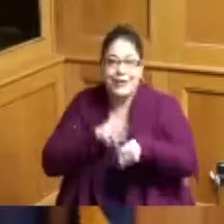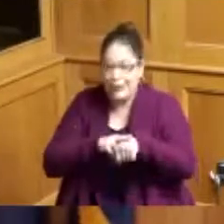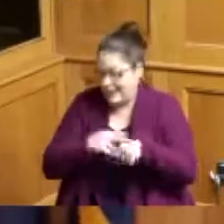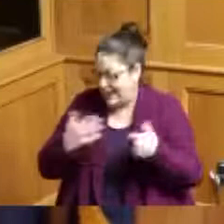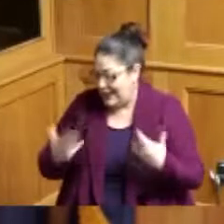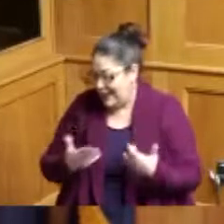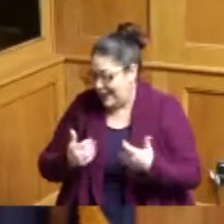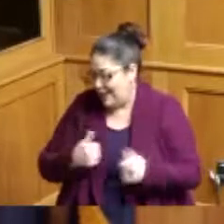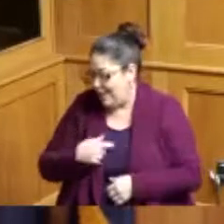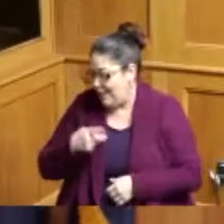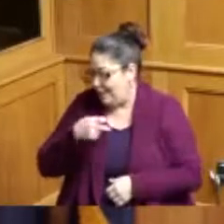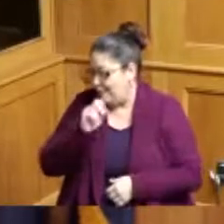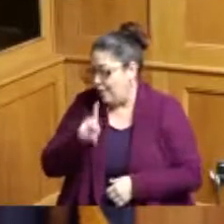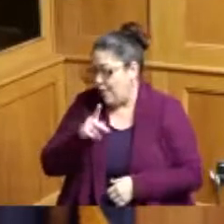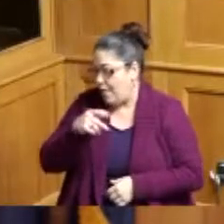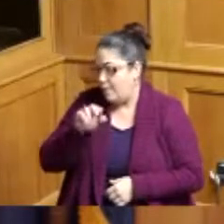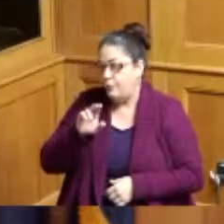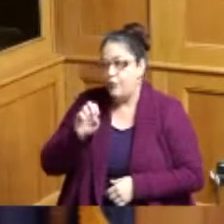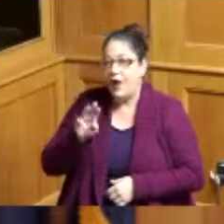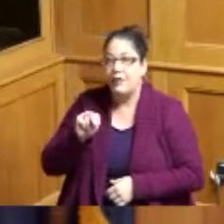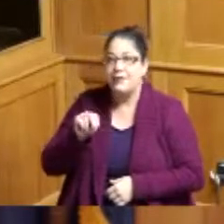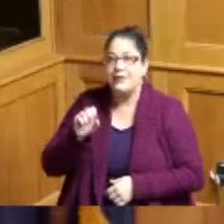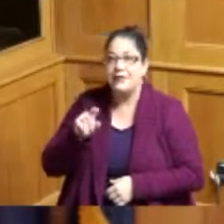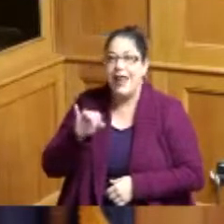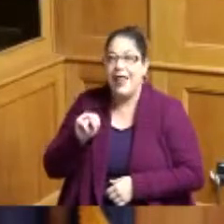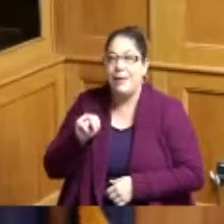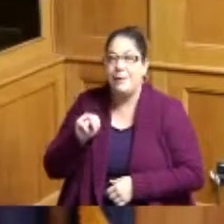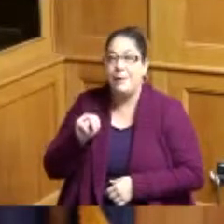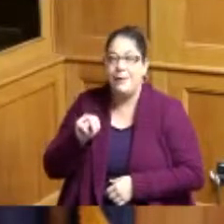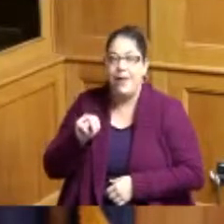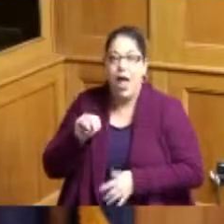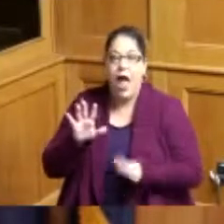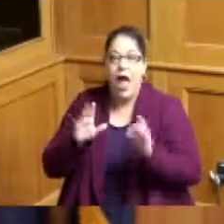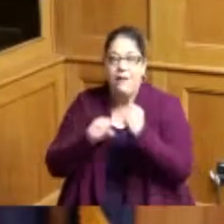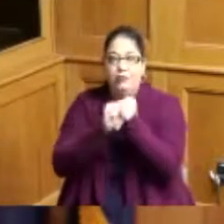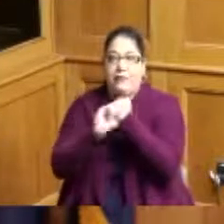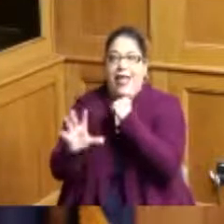Paul Brown Stadium you know I'm always outside of sales I got to sell the county we try to sell